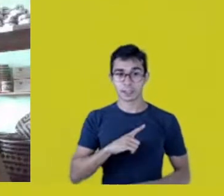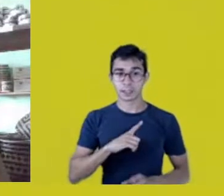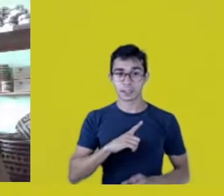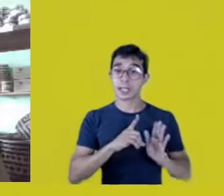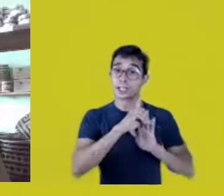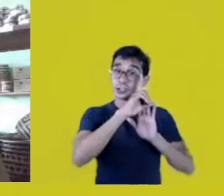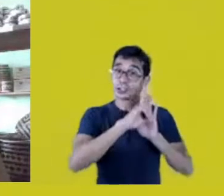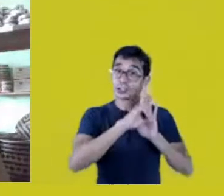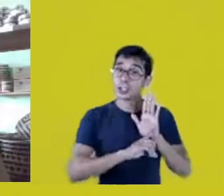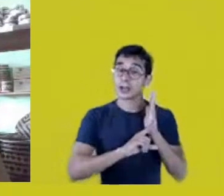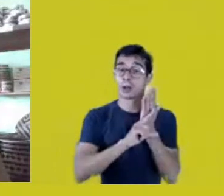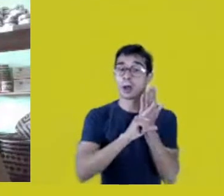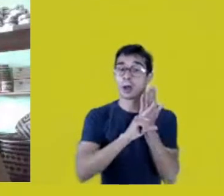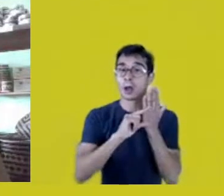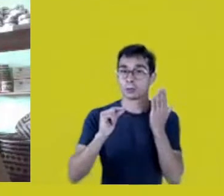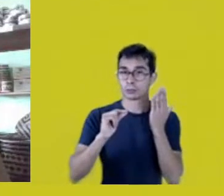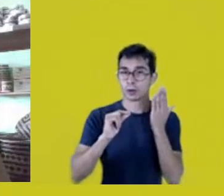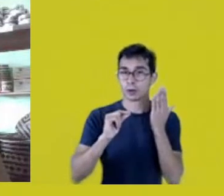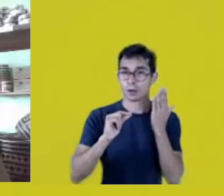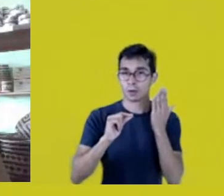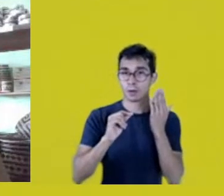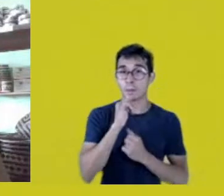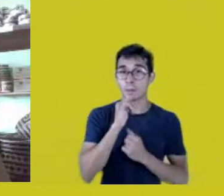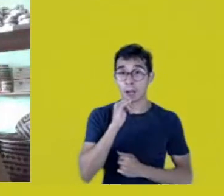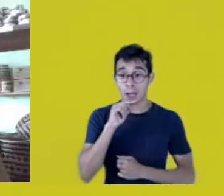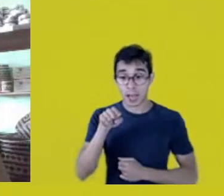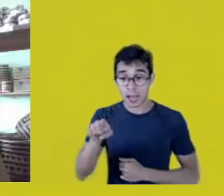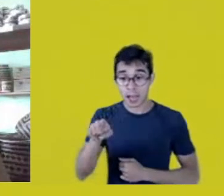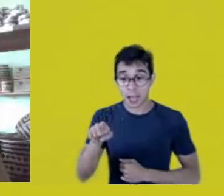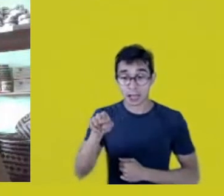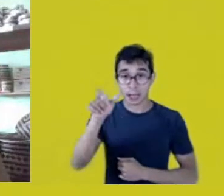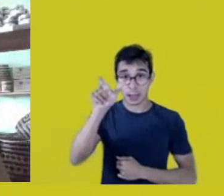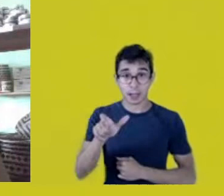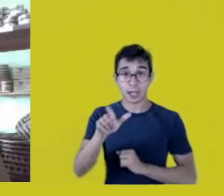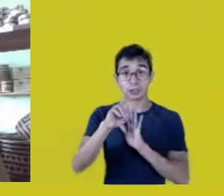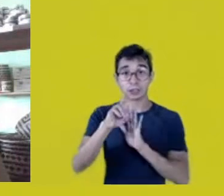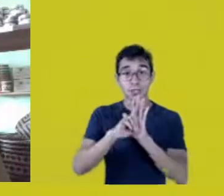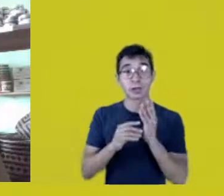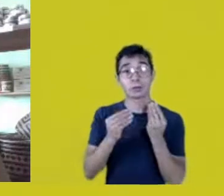Those rights are granted to individuals. Why not to peoples?